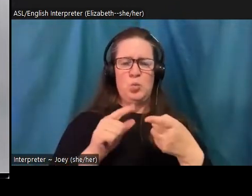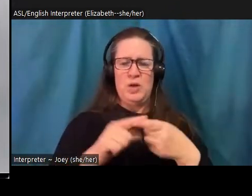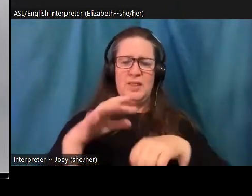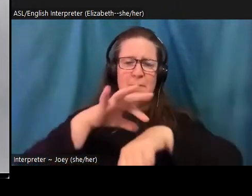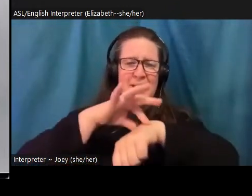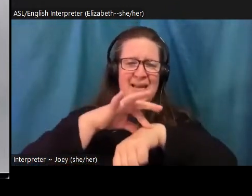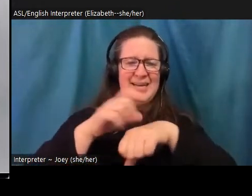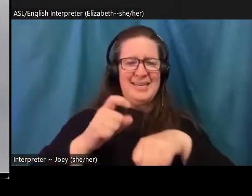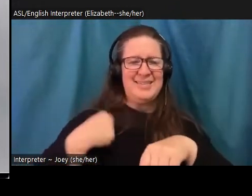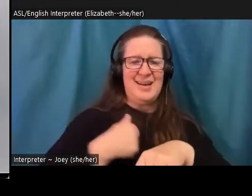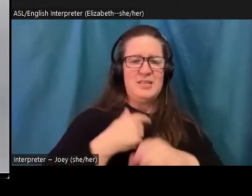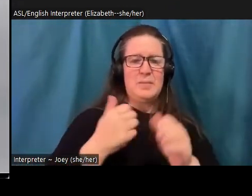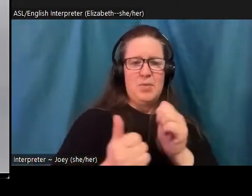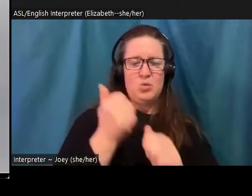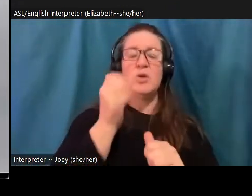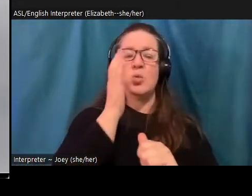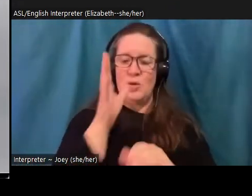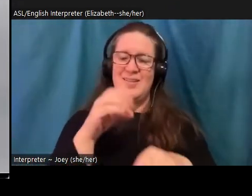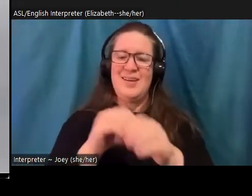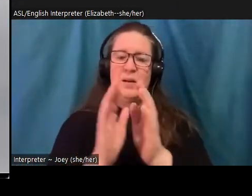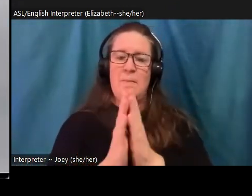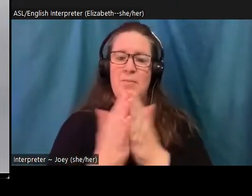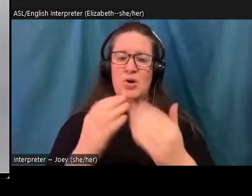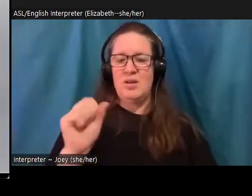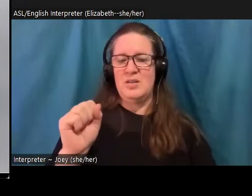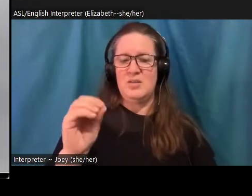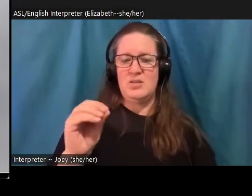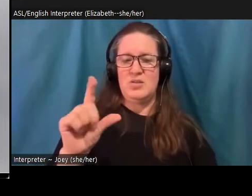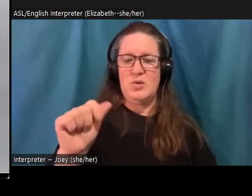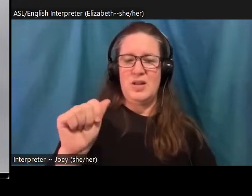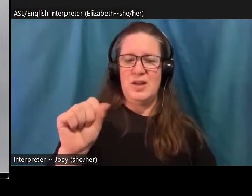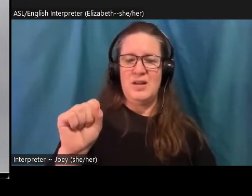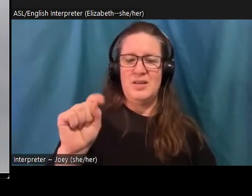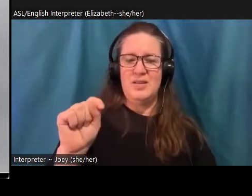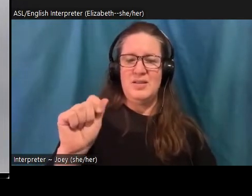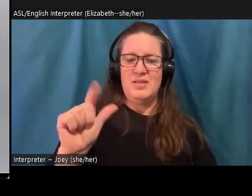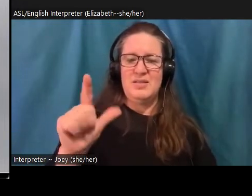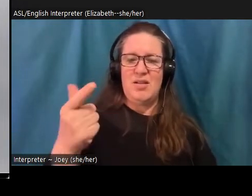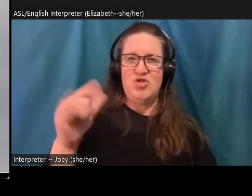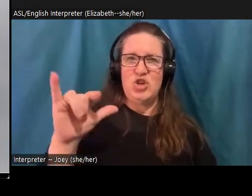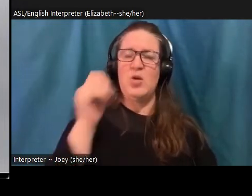this is going to be in the book solar stojo, which will be released, right in the new year 2023. So if you want a short